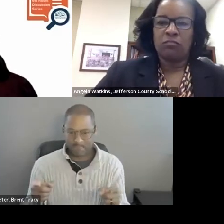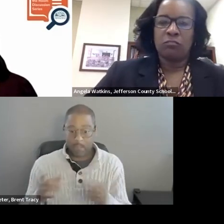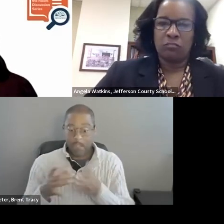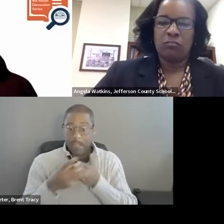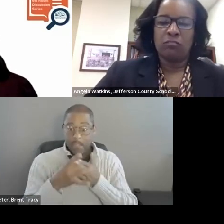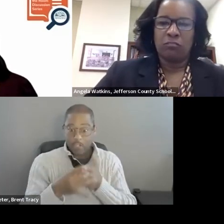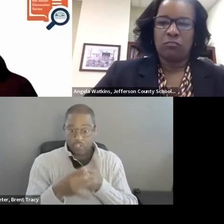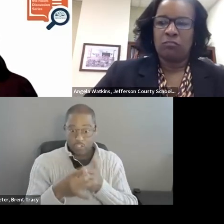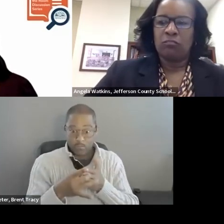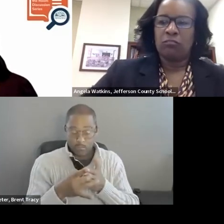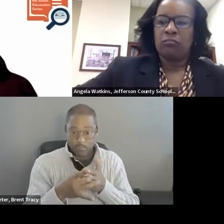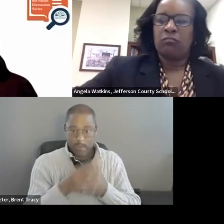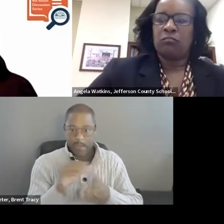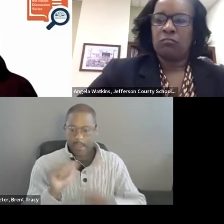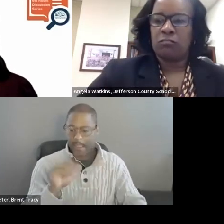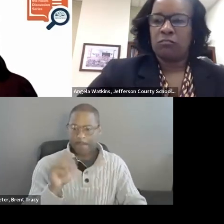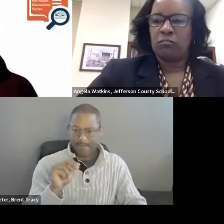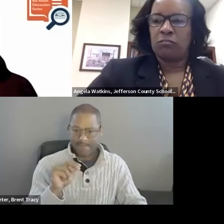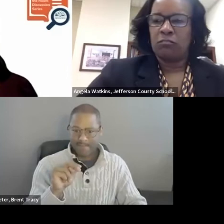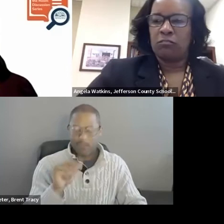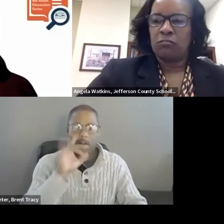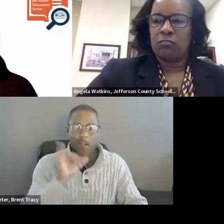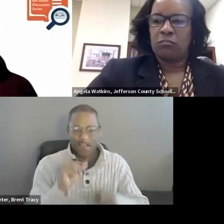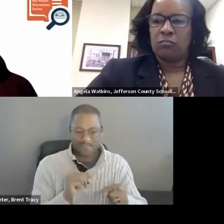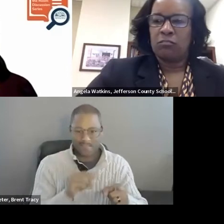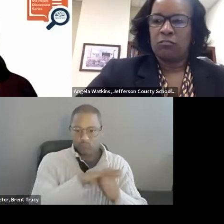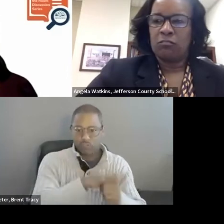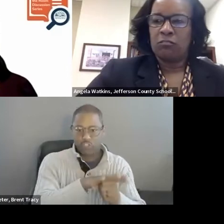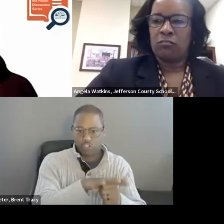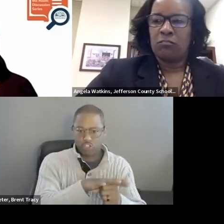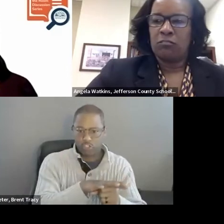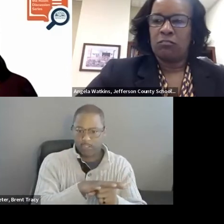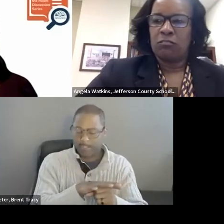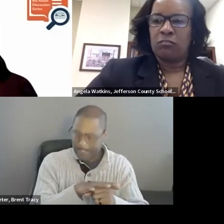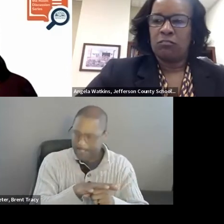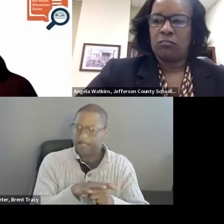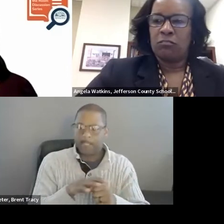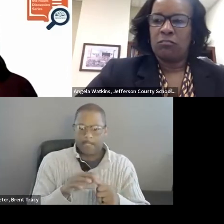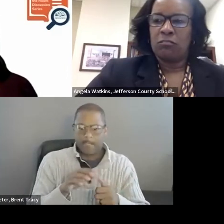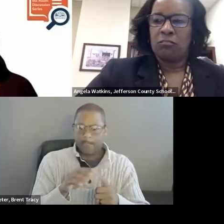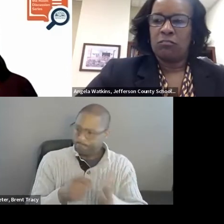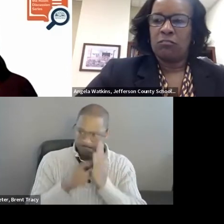They are the ones who say "This is the way things are to be and I am going to hold you accountable to those things."